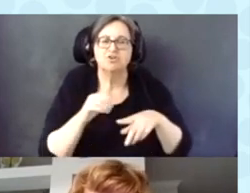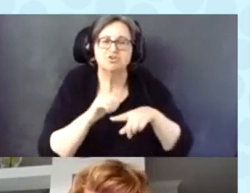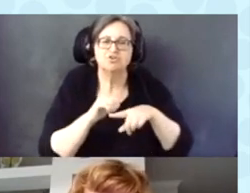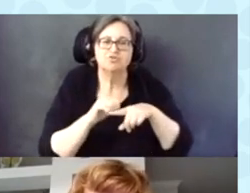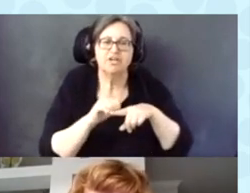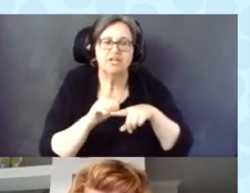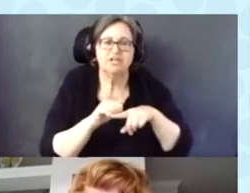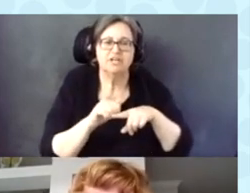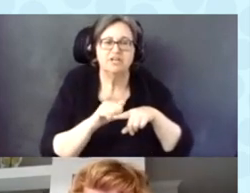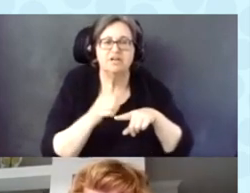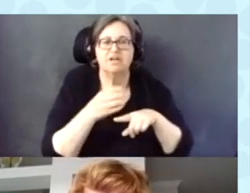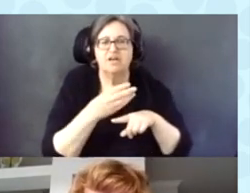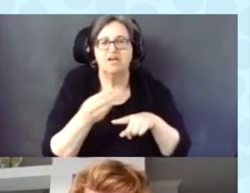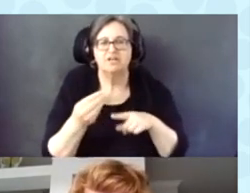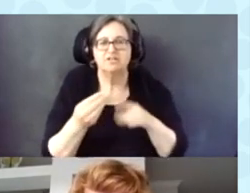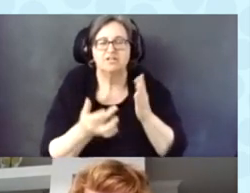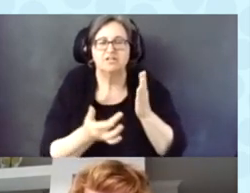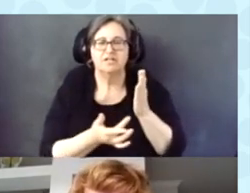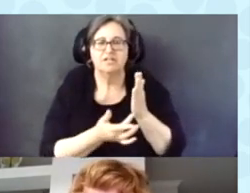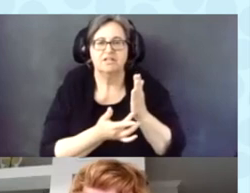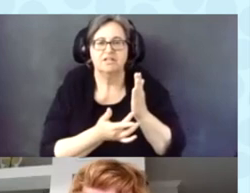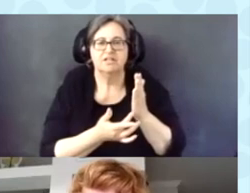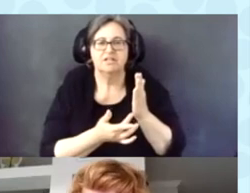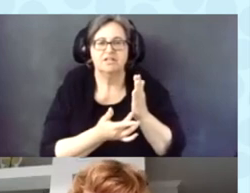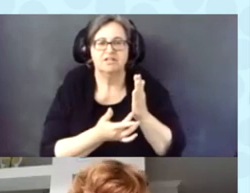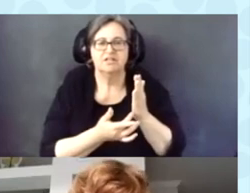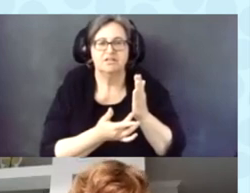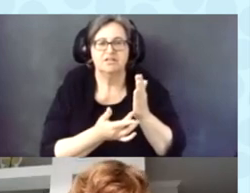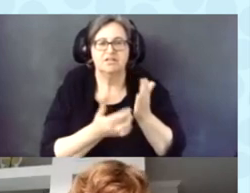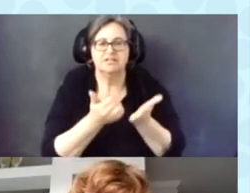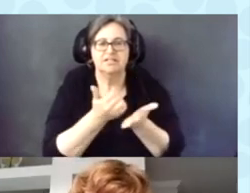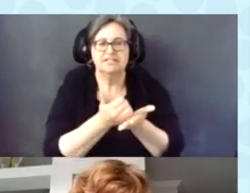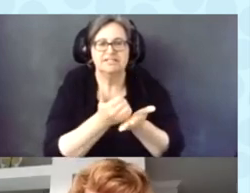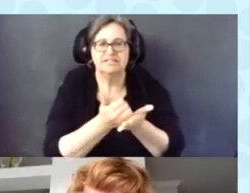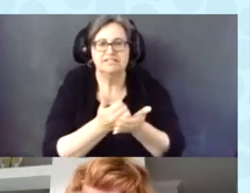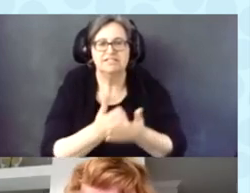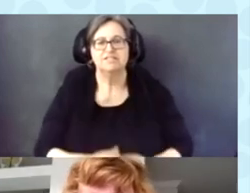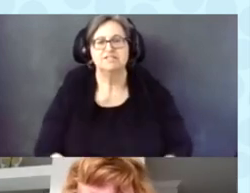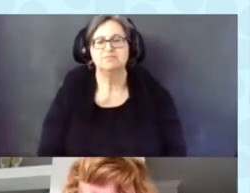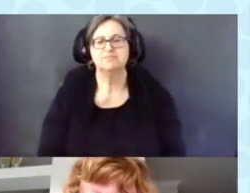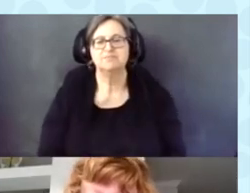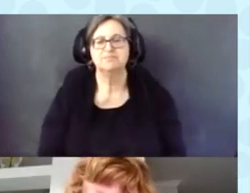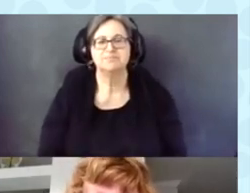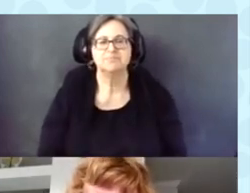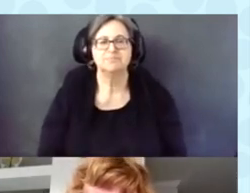training and technical assistance.